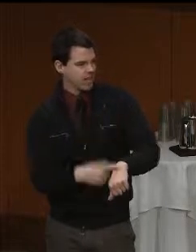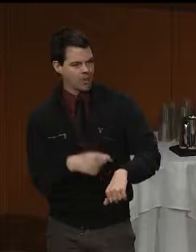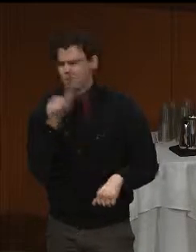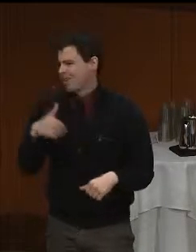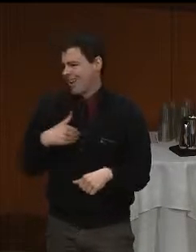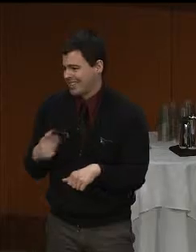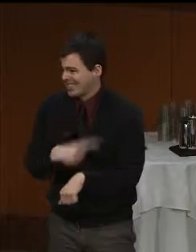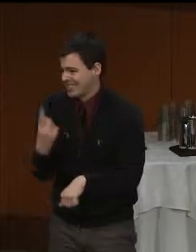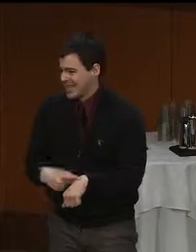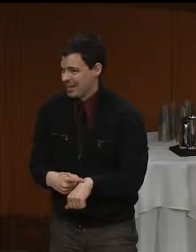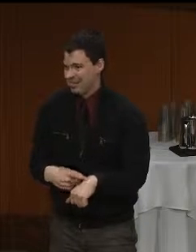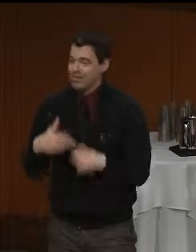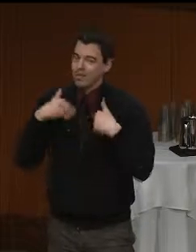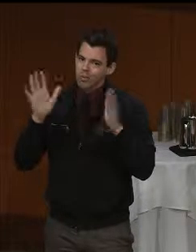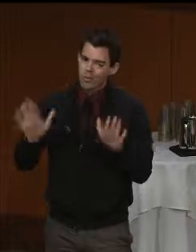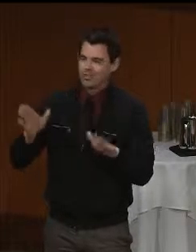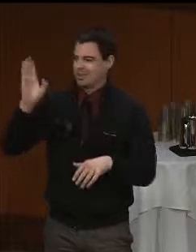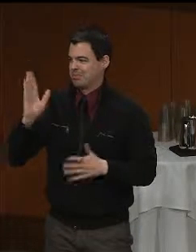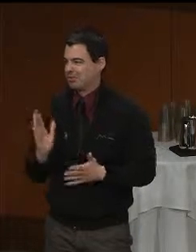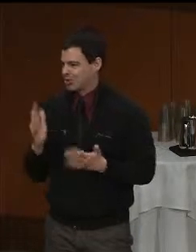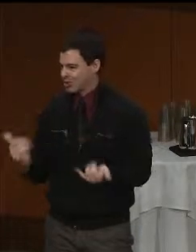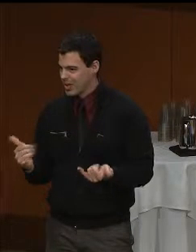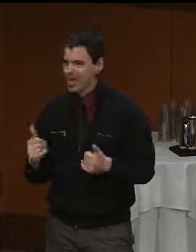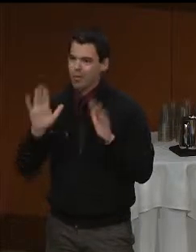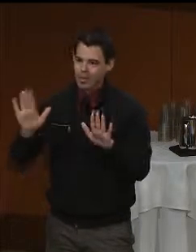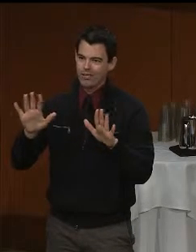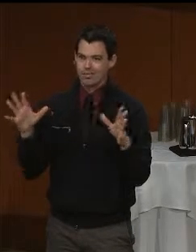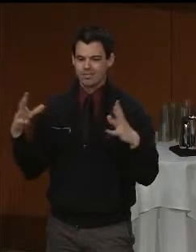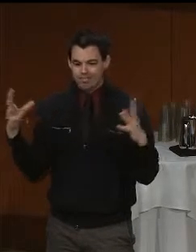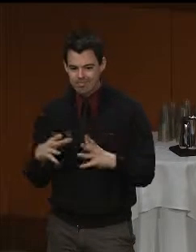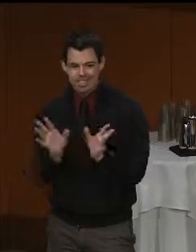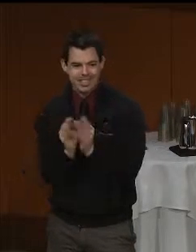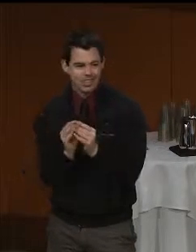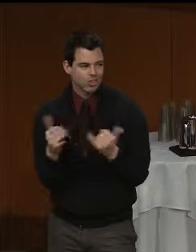wonderful speakers and groups that you need to be with today.